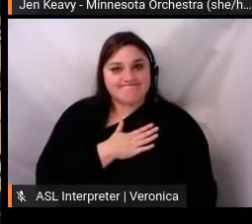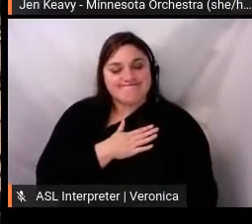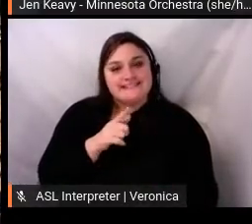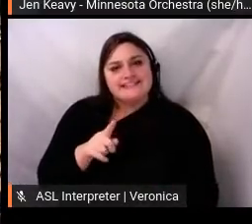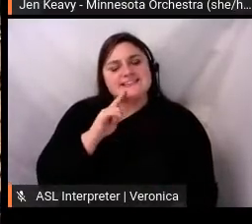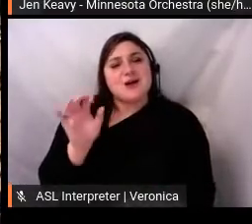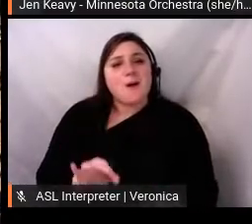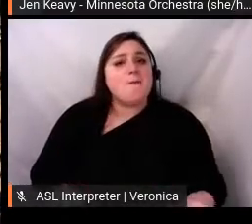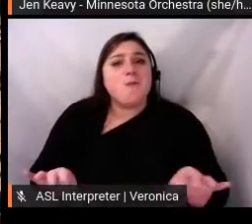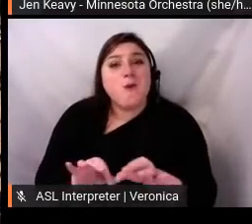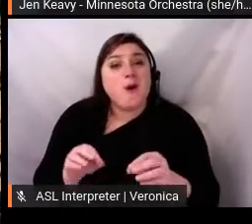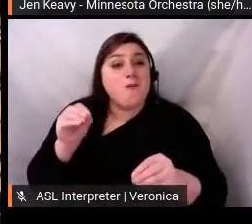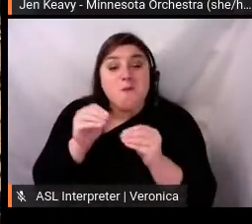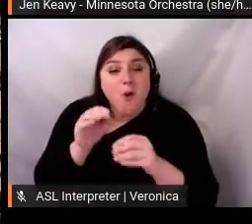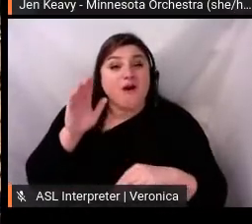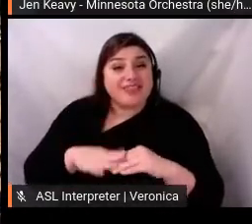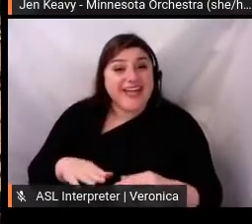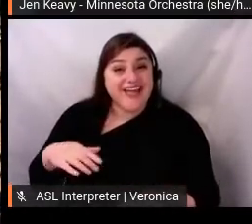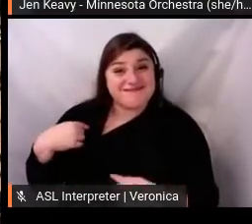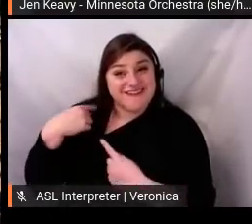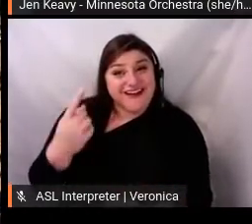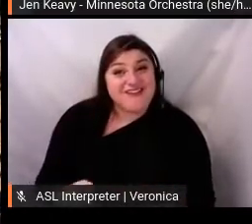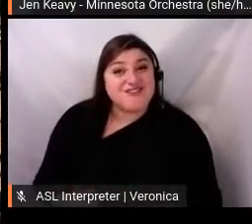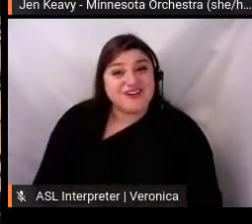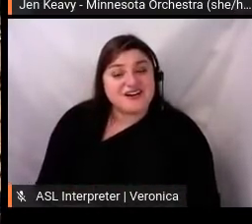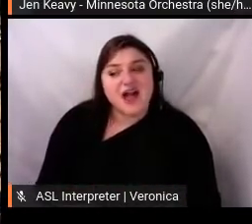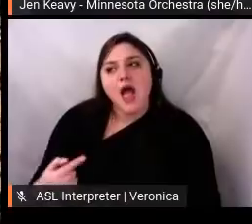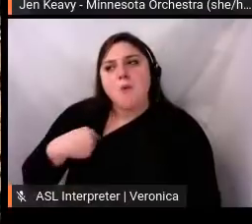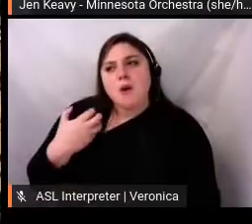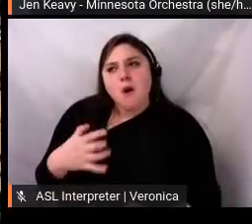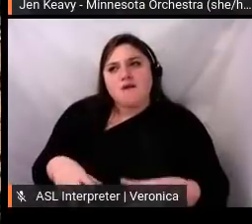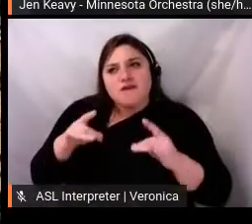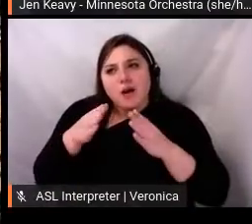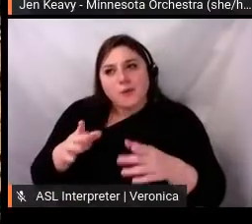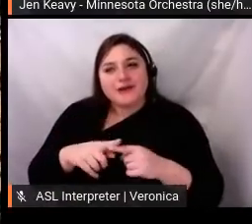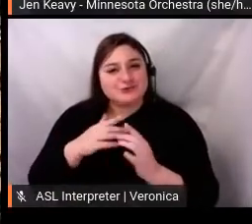differently in a pandemic. And the result was a new digital content hub